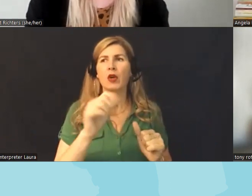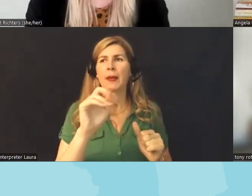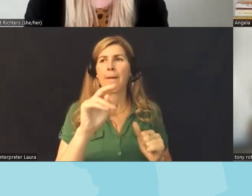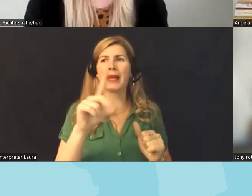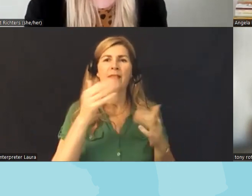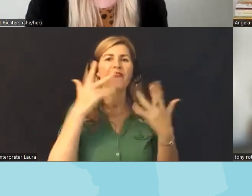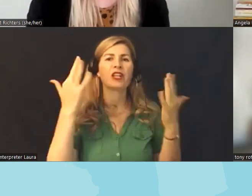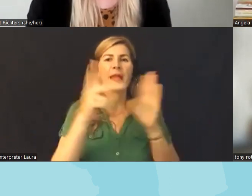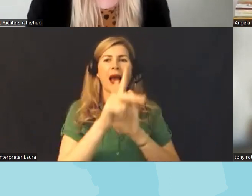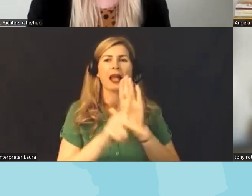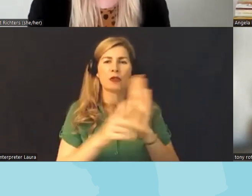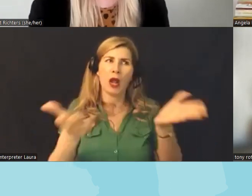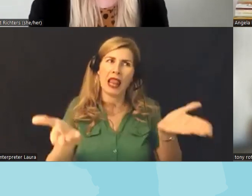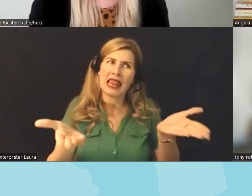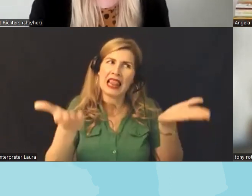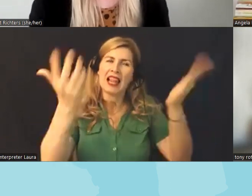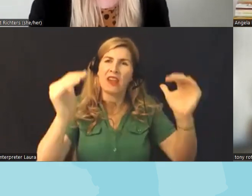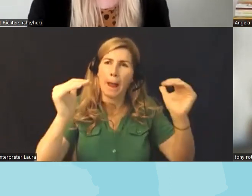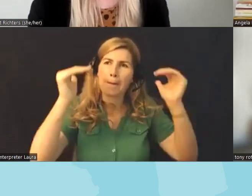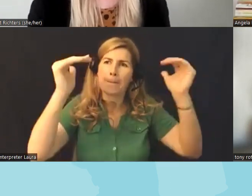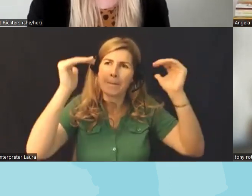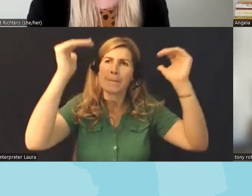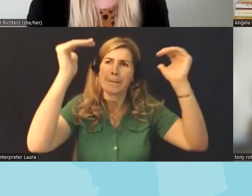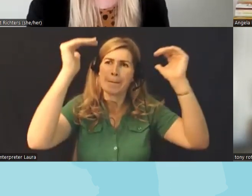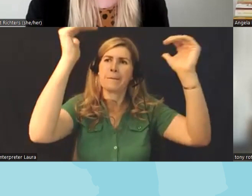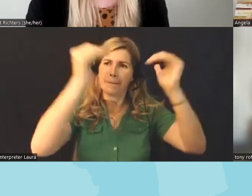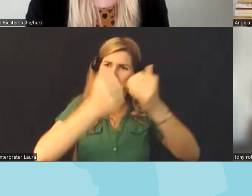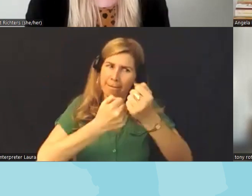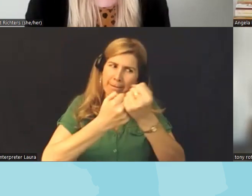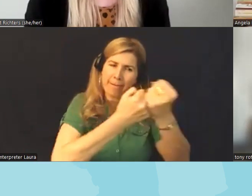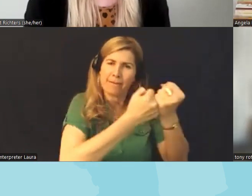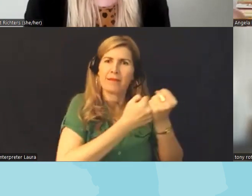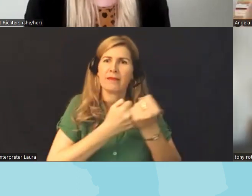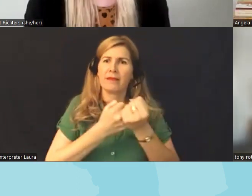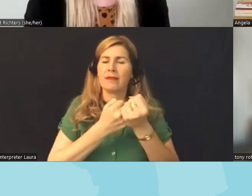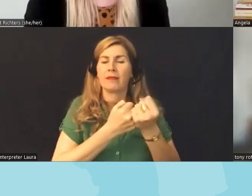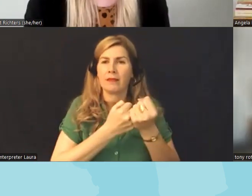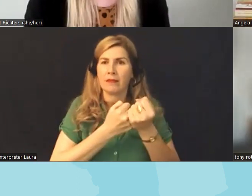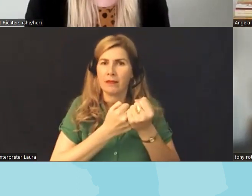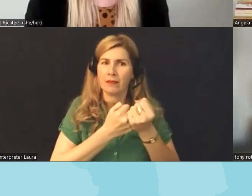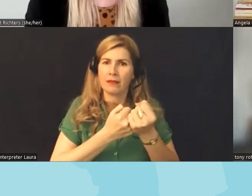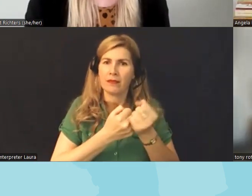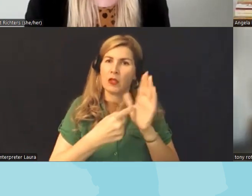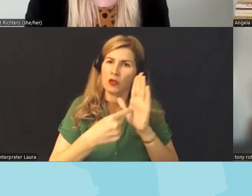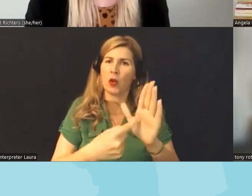policies and and guidelines that can be utilized to um to sort of show that this is the way forward